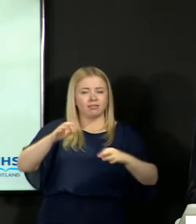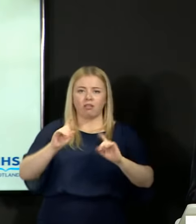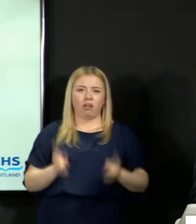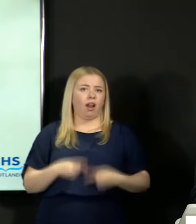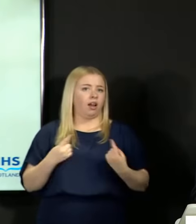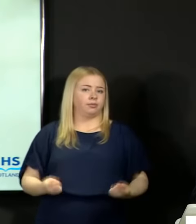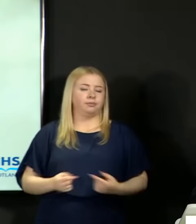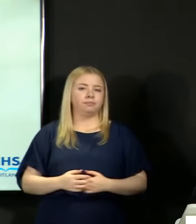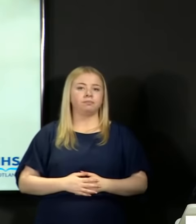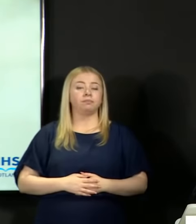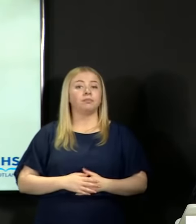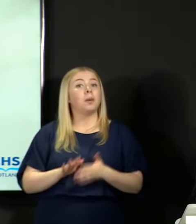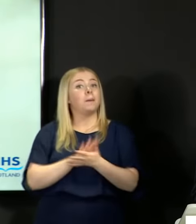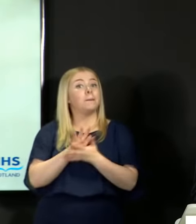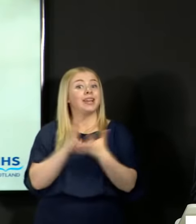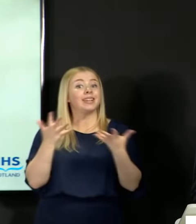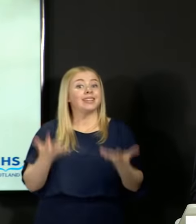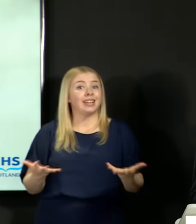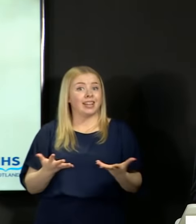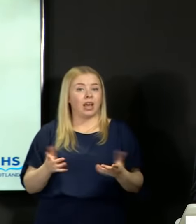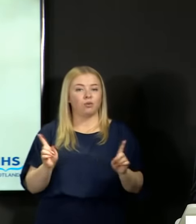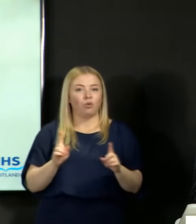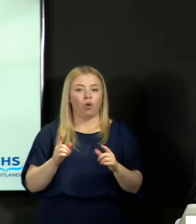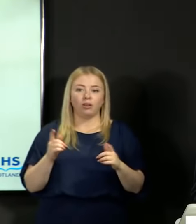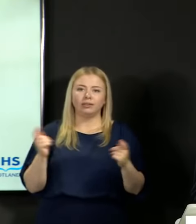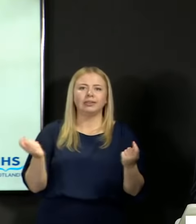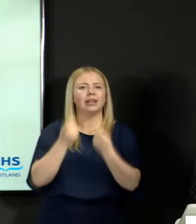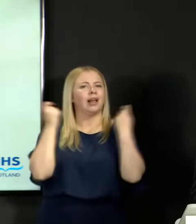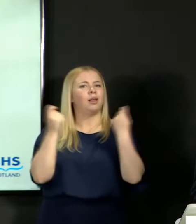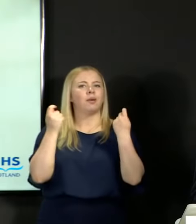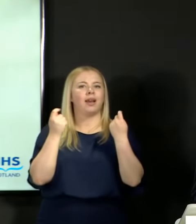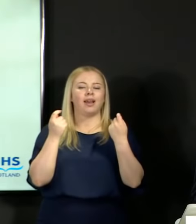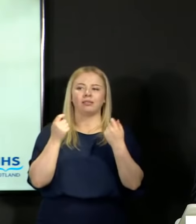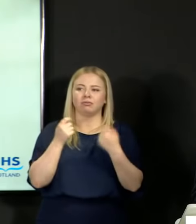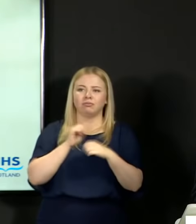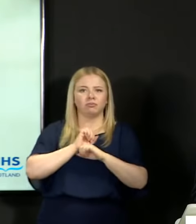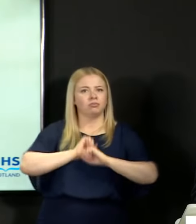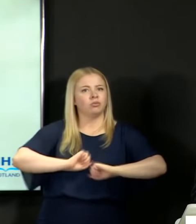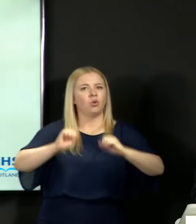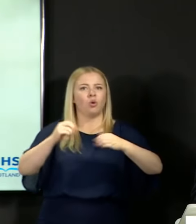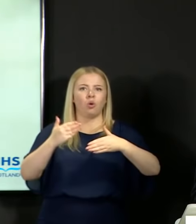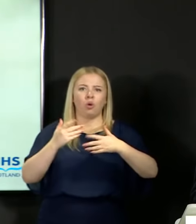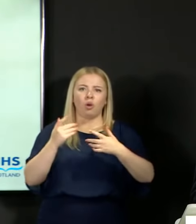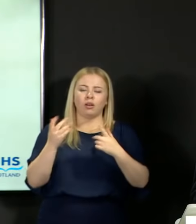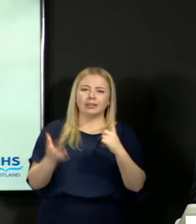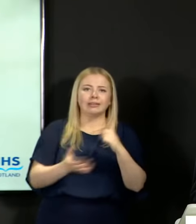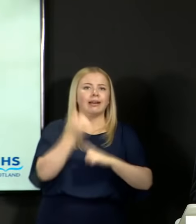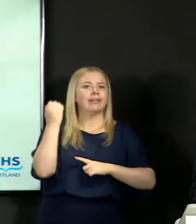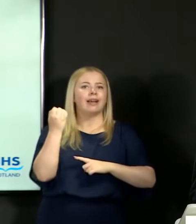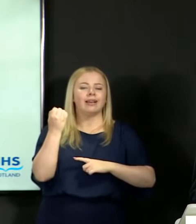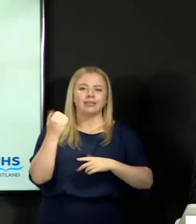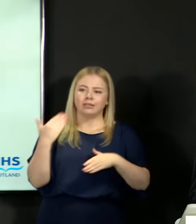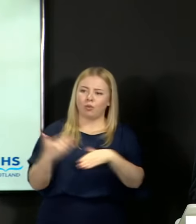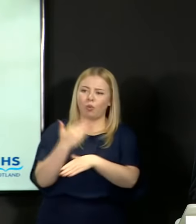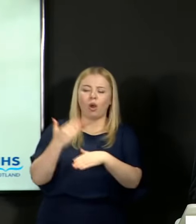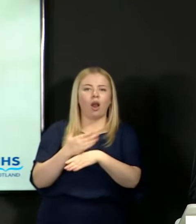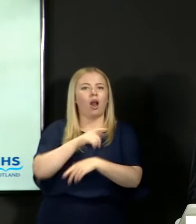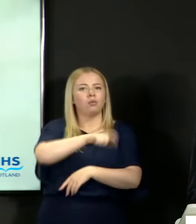This work means that today is an opportunity to celebrate success and to recognize the hard work of our pupils. It is also an opportunity to